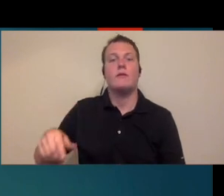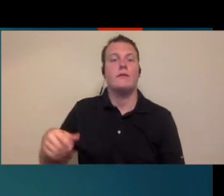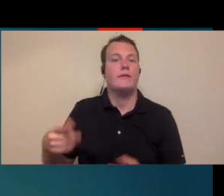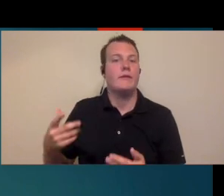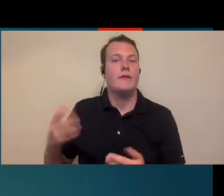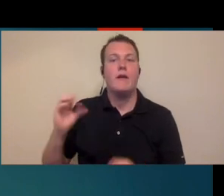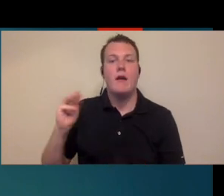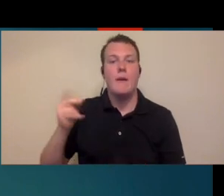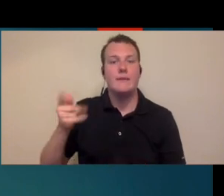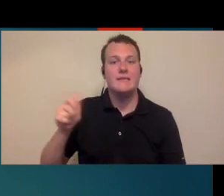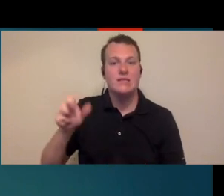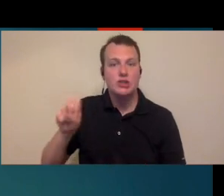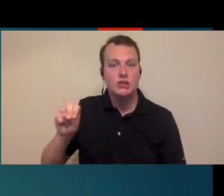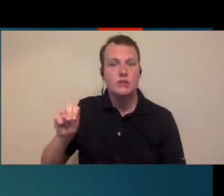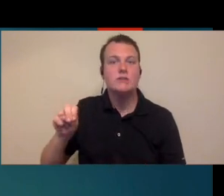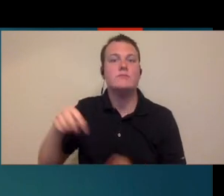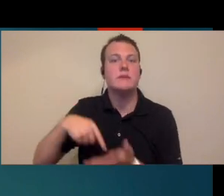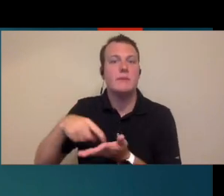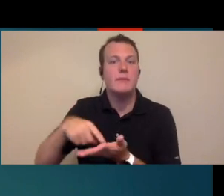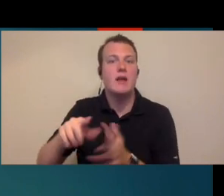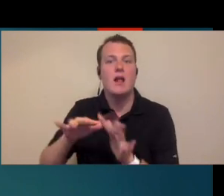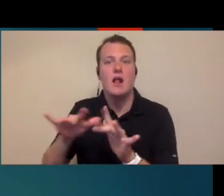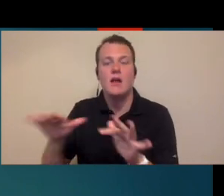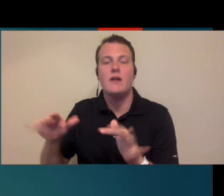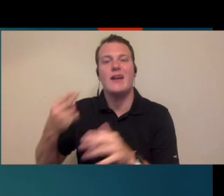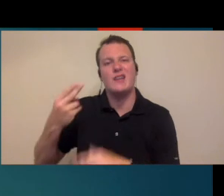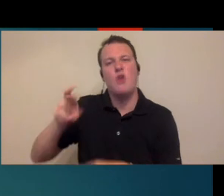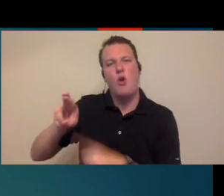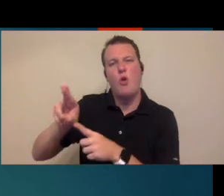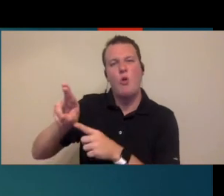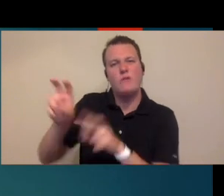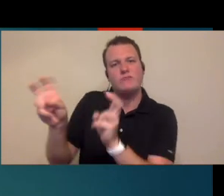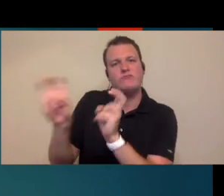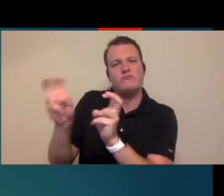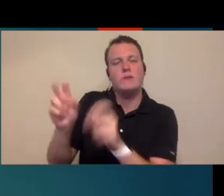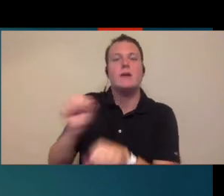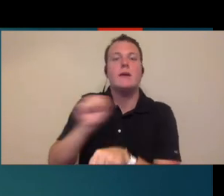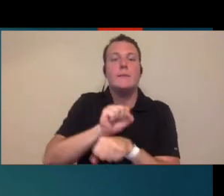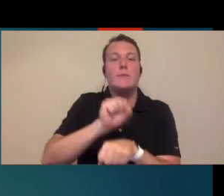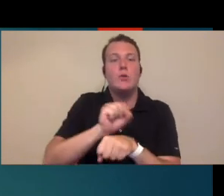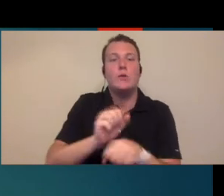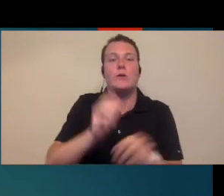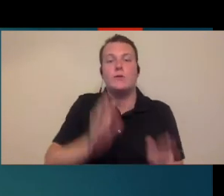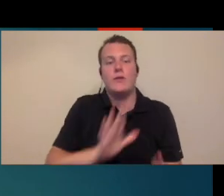accounting and compensation and really all of the HR needs employee concerns